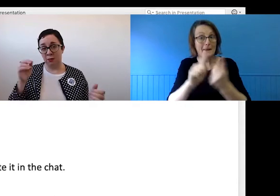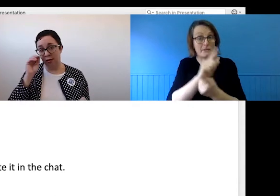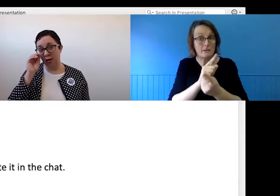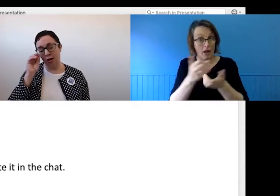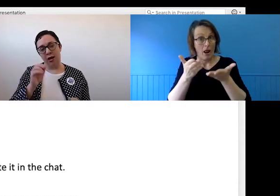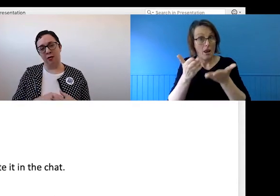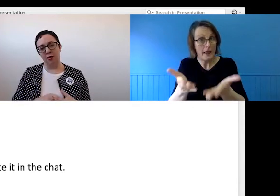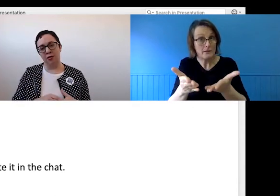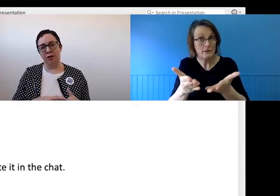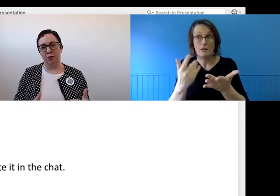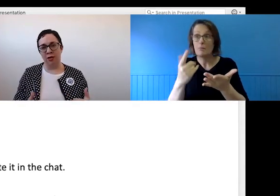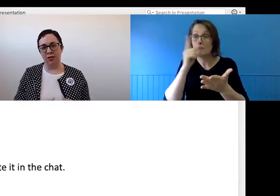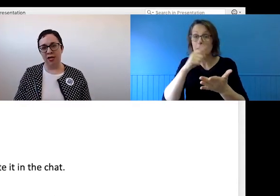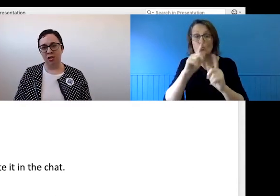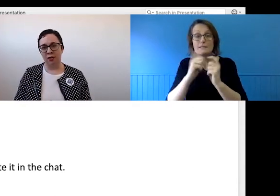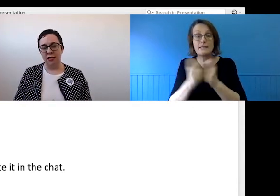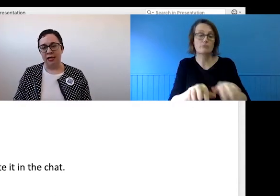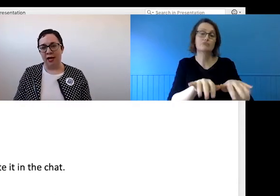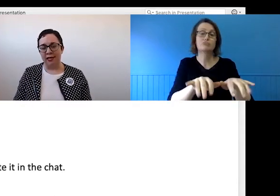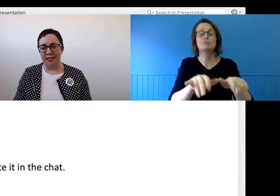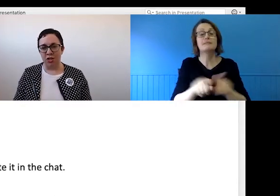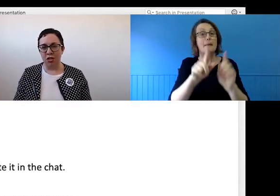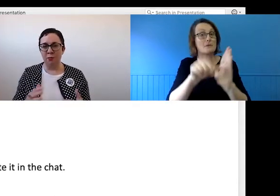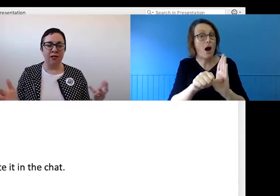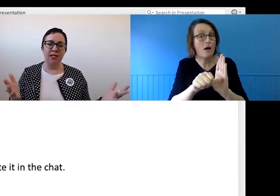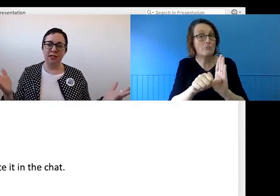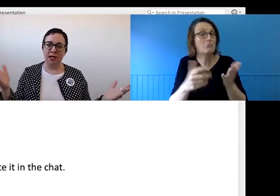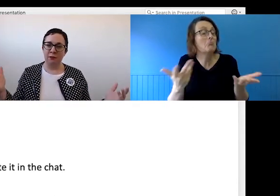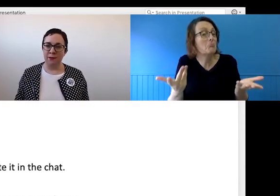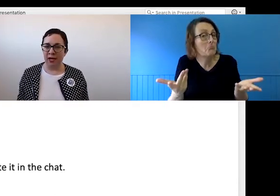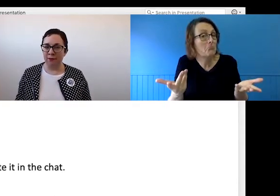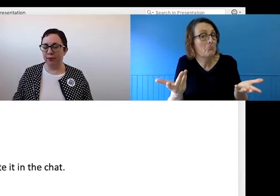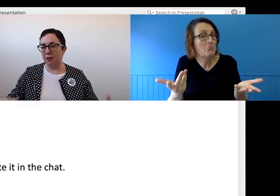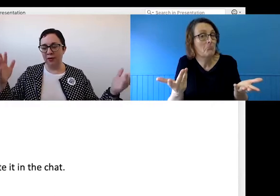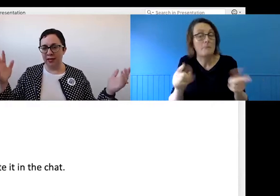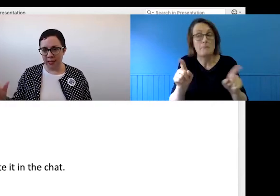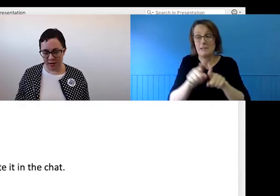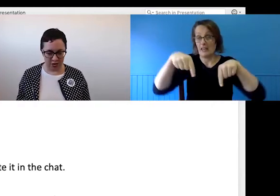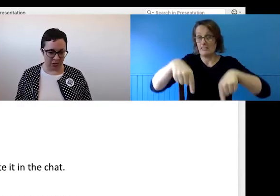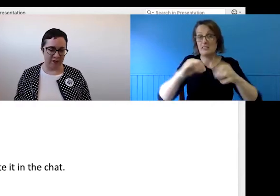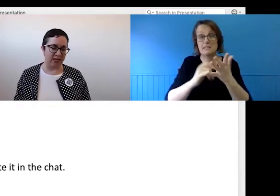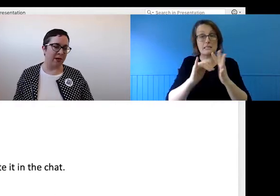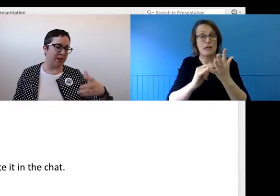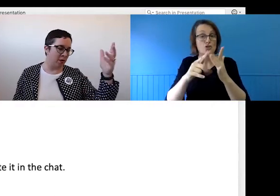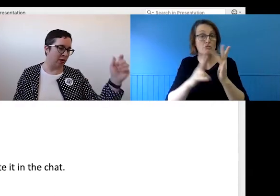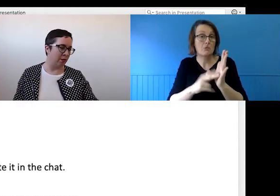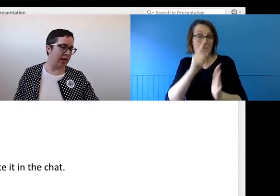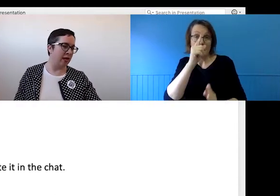one, which is a low interaction session, multitasking might be completely encouraged. In fact, it might be the only way